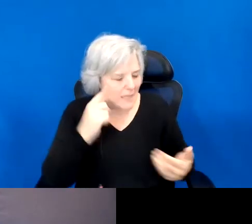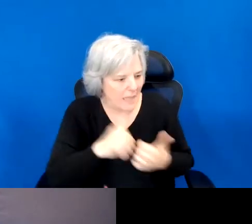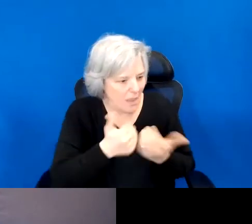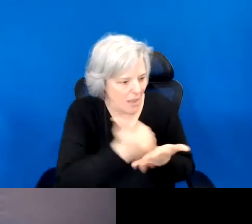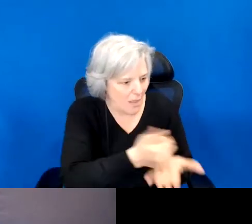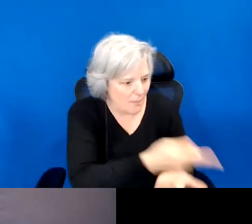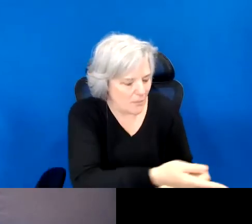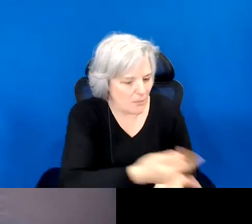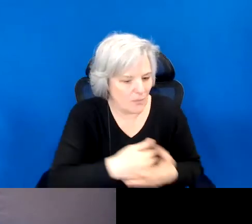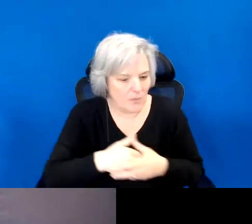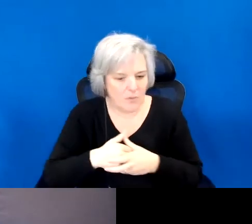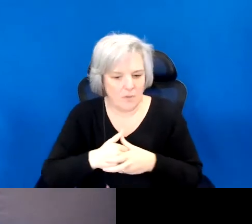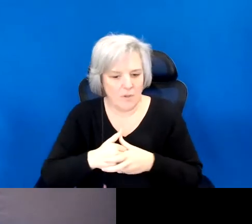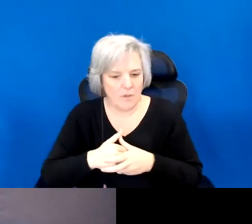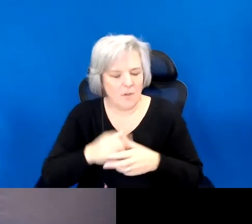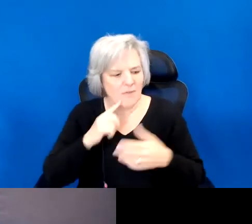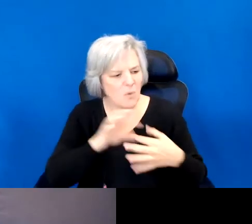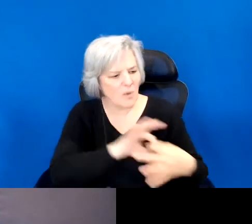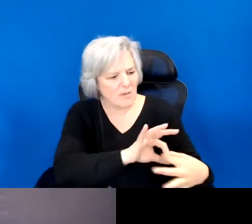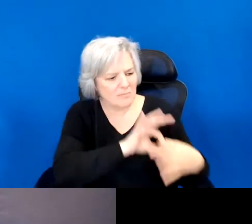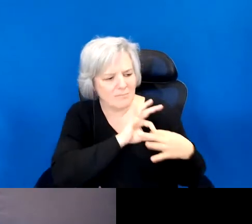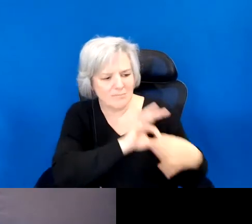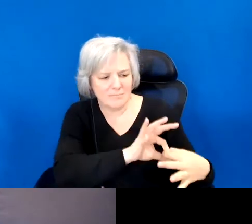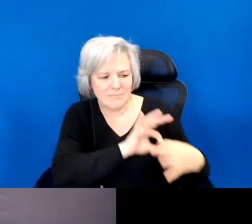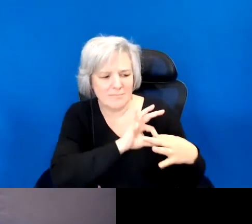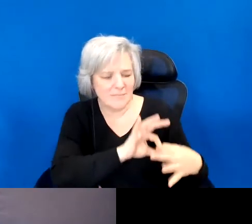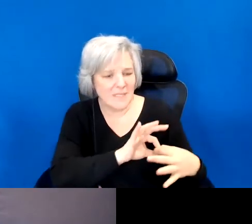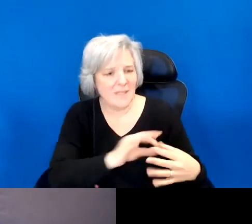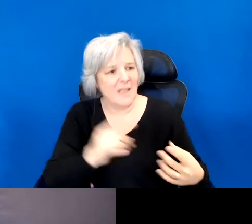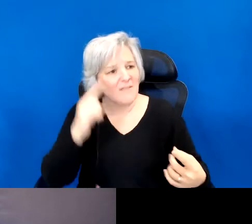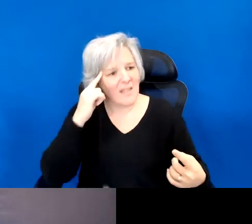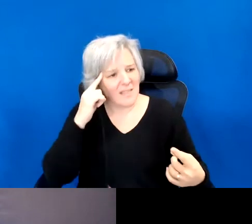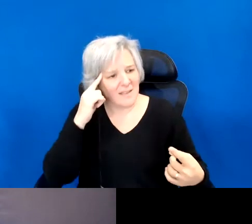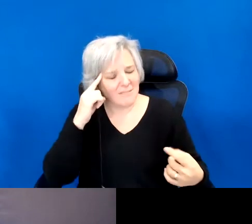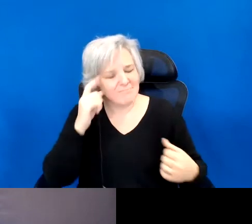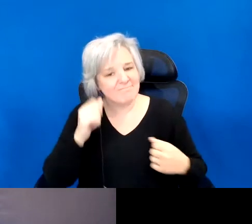For as unabashedly attached as we are, I accept that you will need to loosen our bond as you